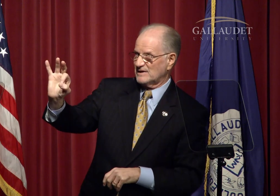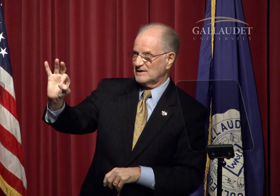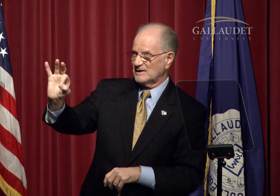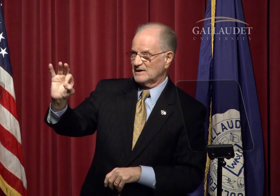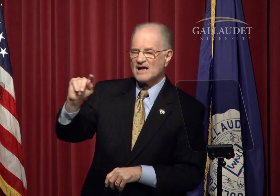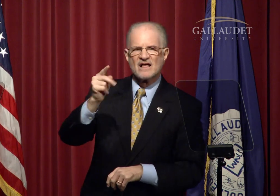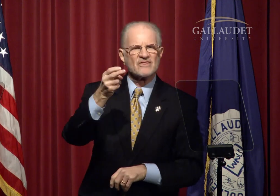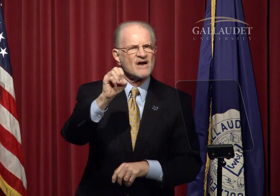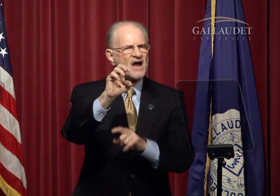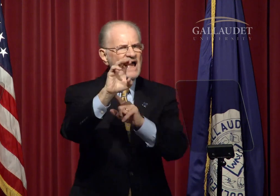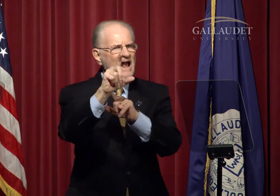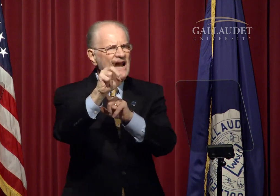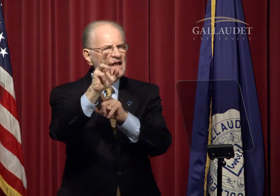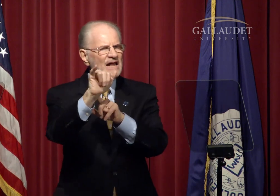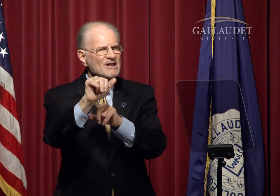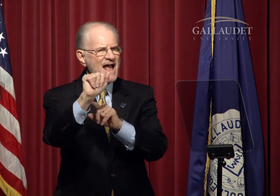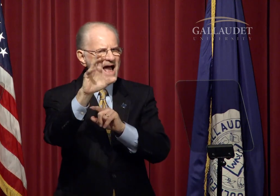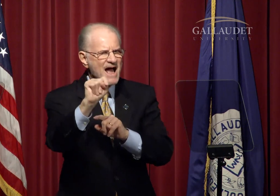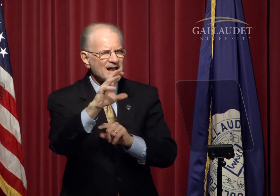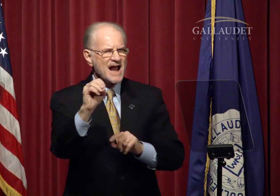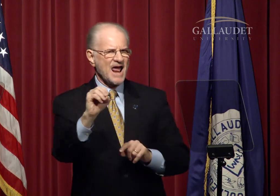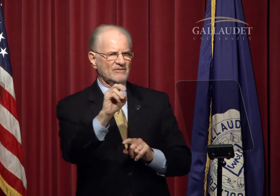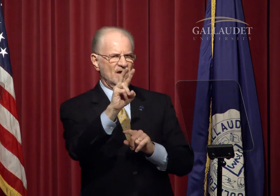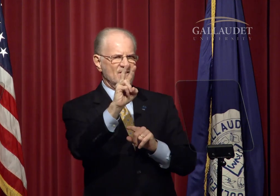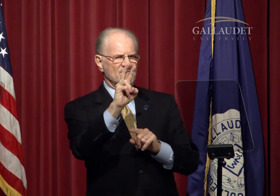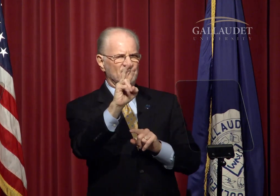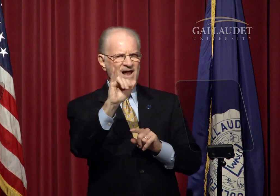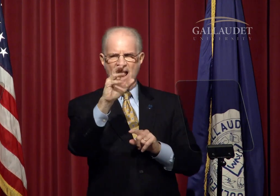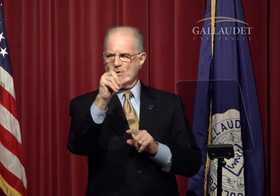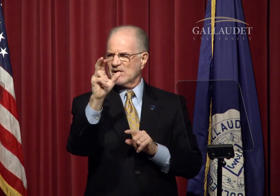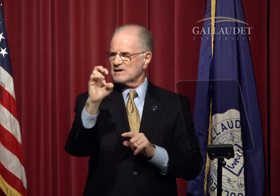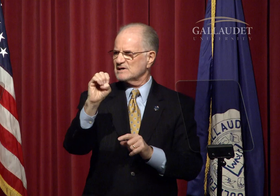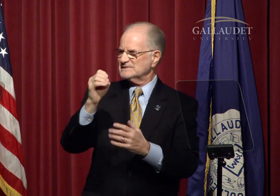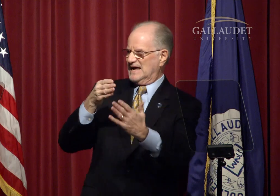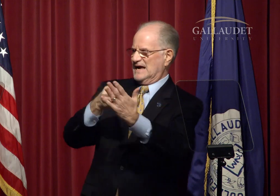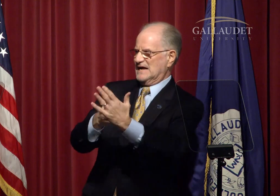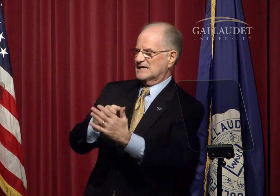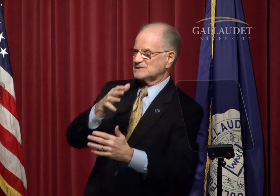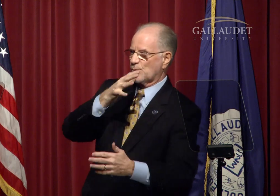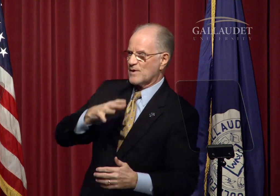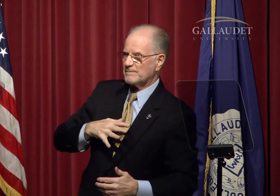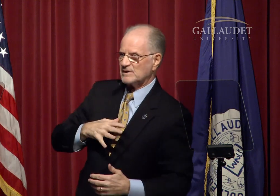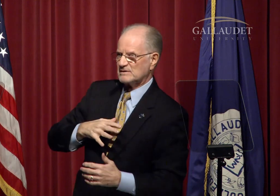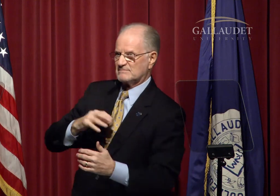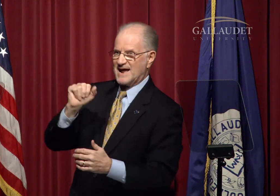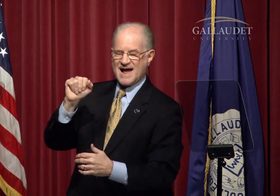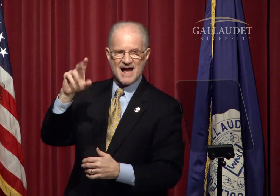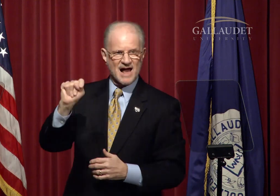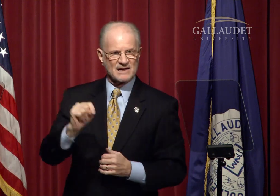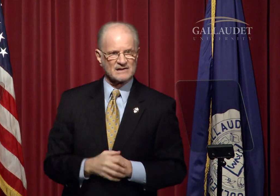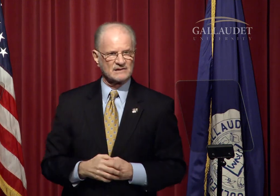the Clery Act, and the Violence Against Women Act.